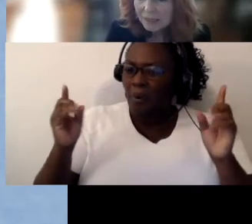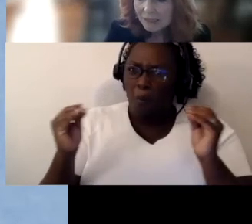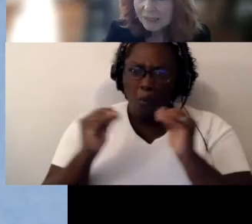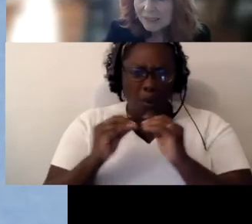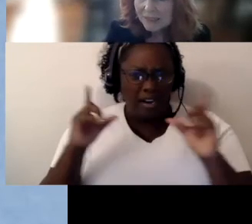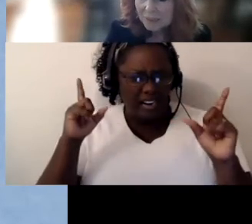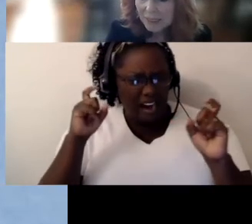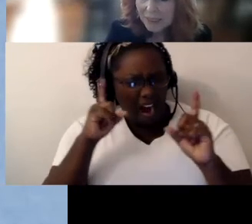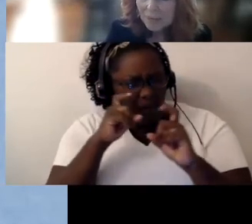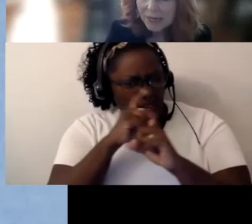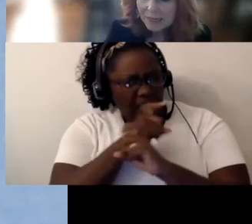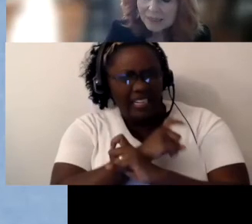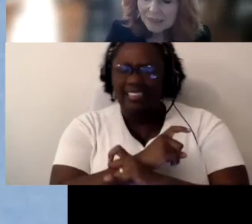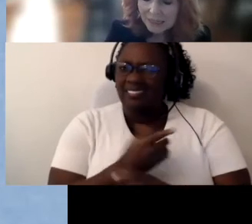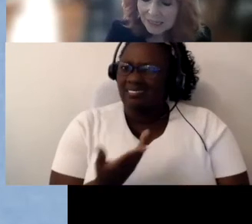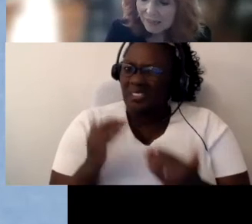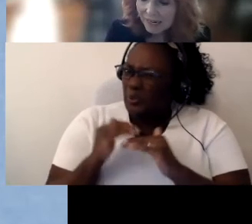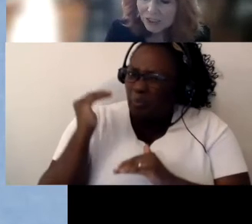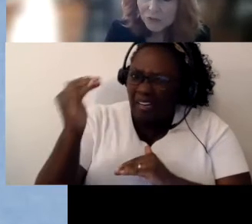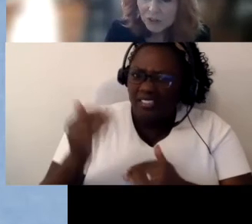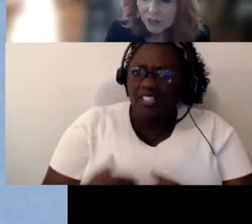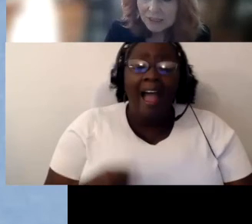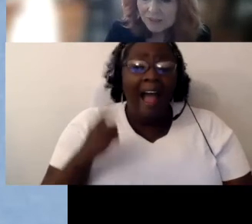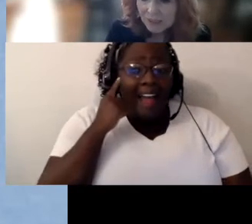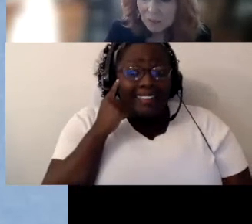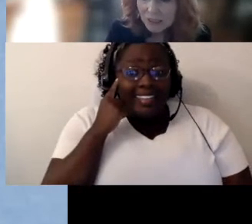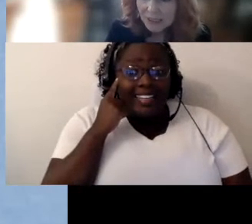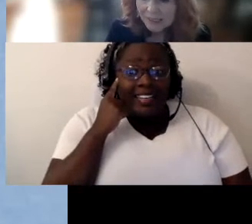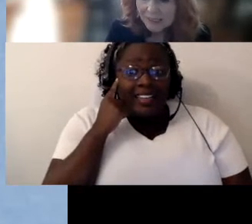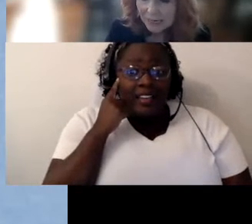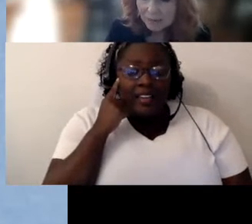than it needs to be. I think the key to that is you’ve got to have someone at the table